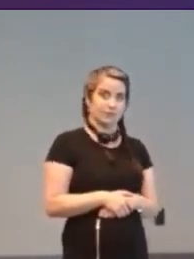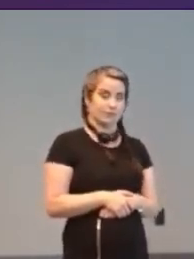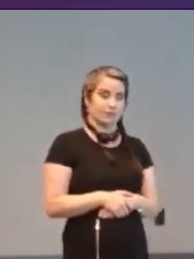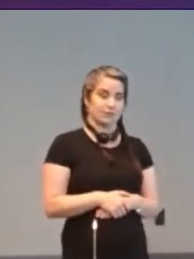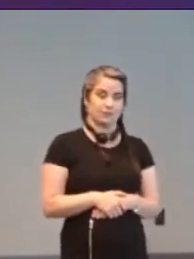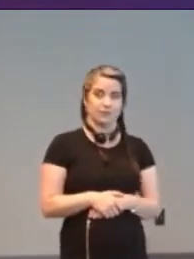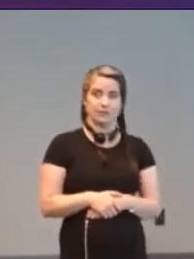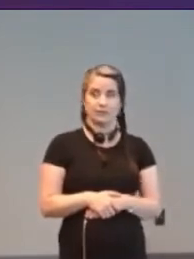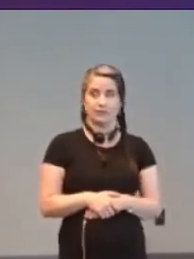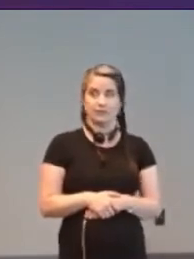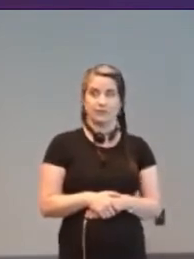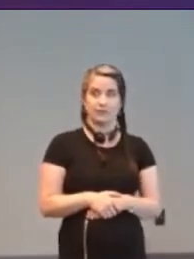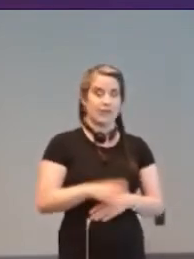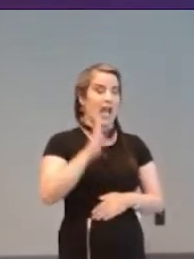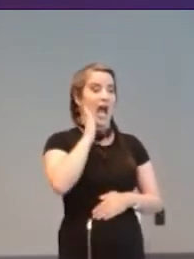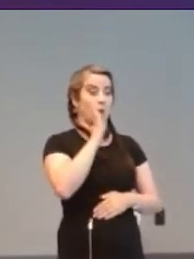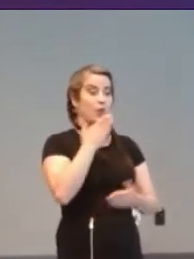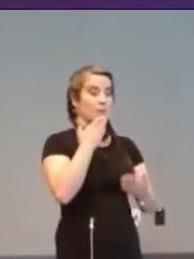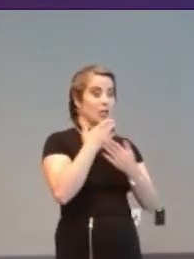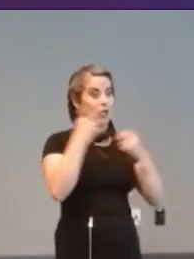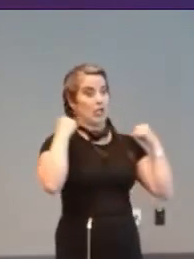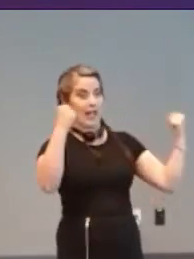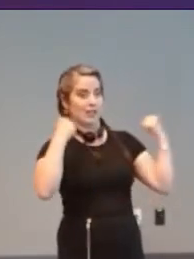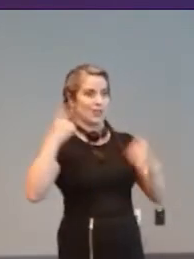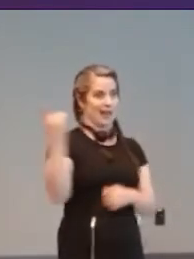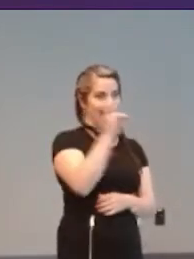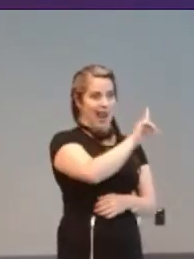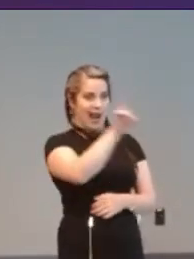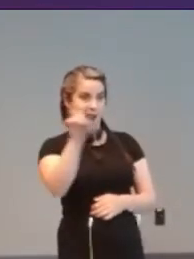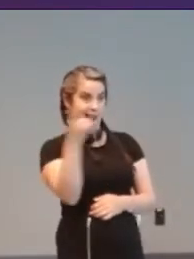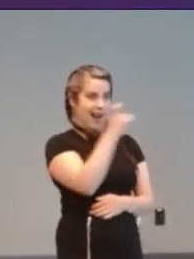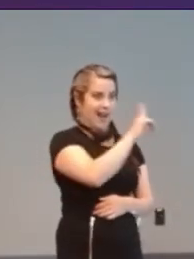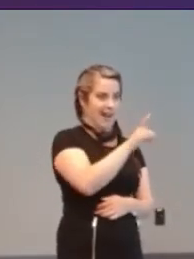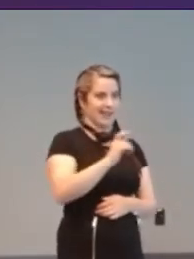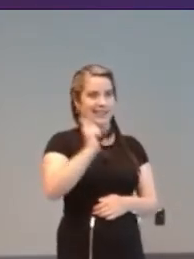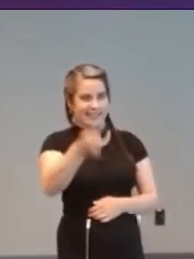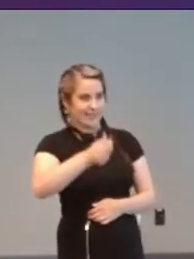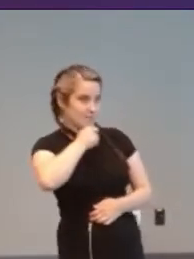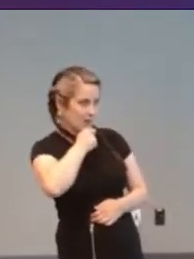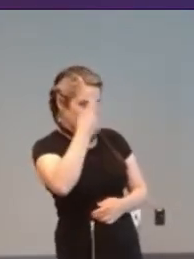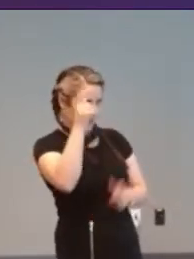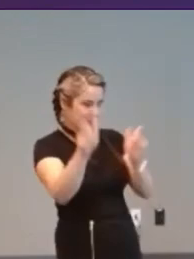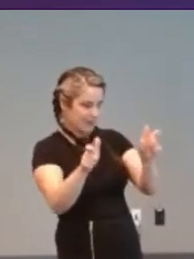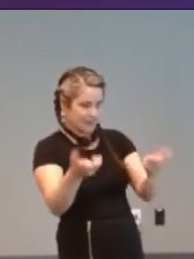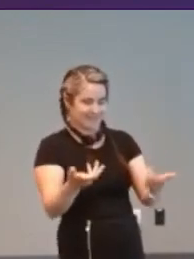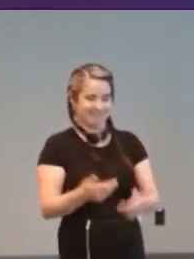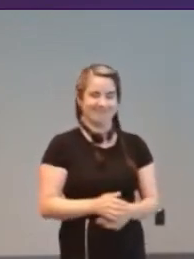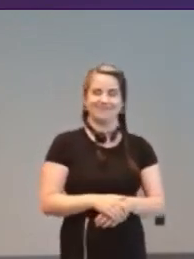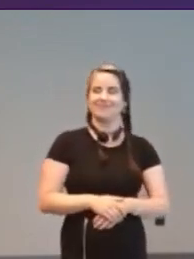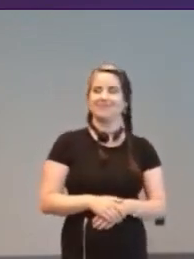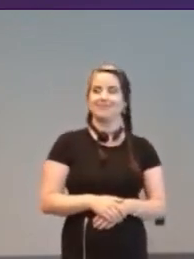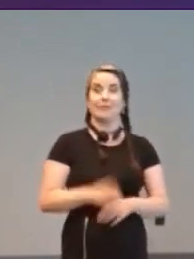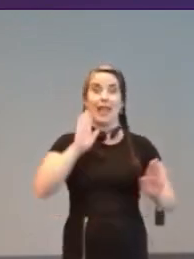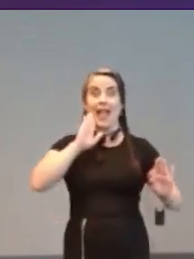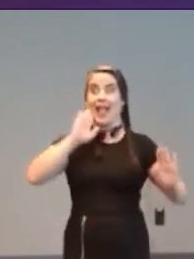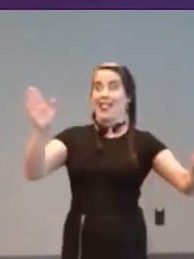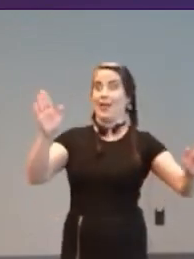[Hugo] I will be in top shape after that conference walking around like that...